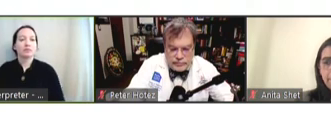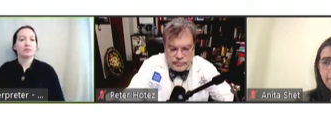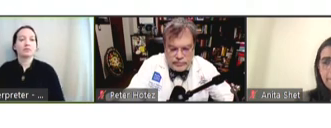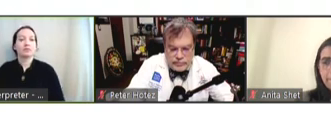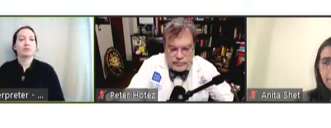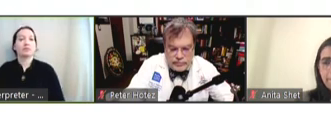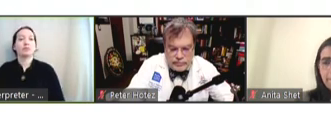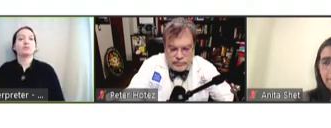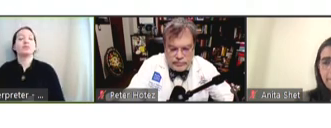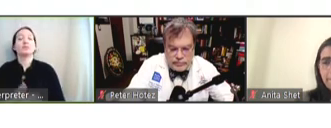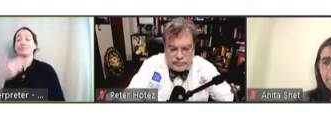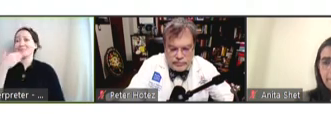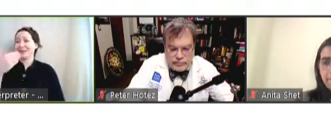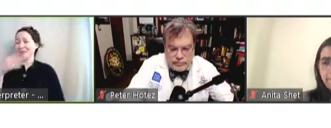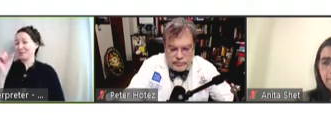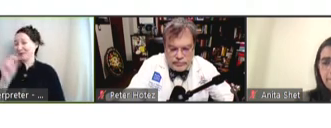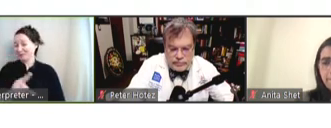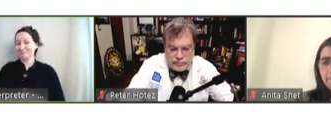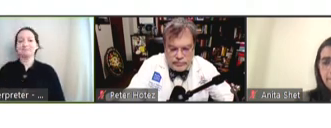Garrett Mehl: Thanks for the question. I think